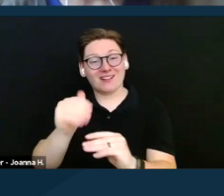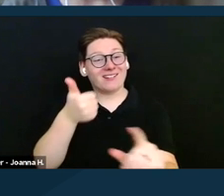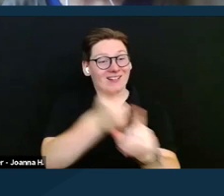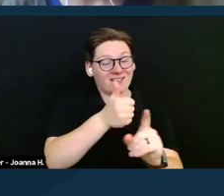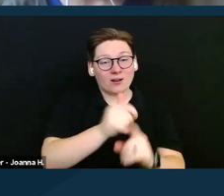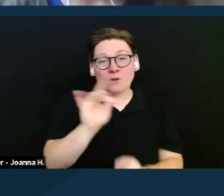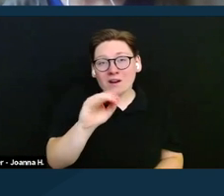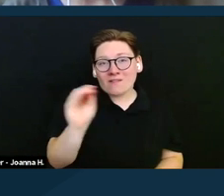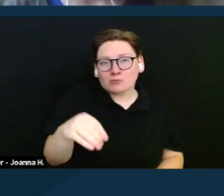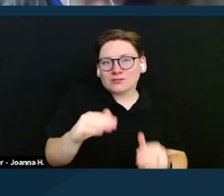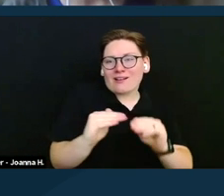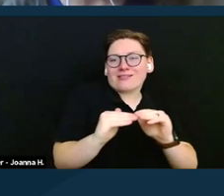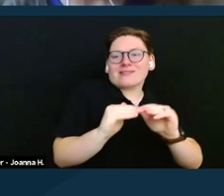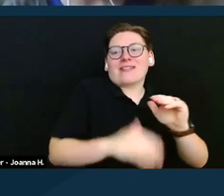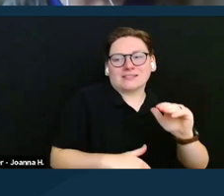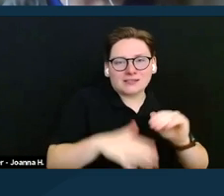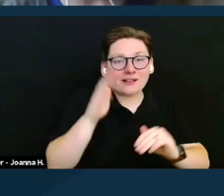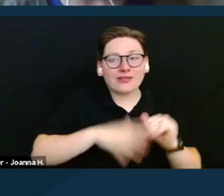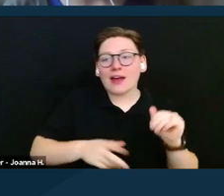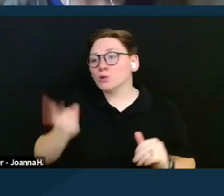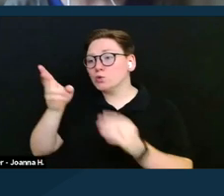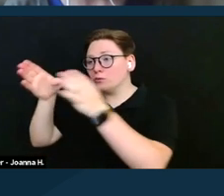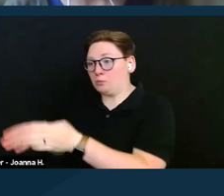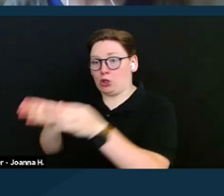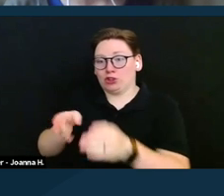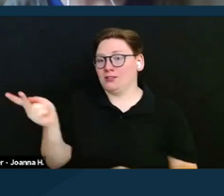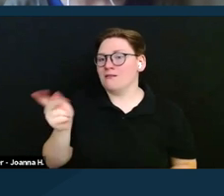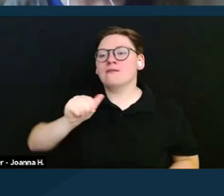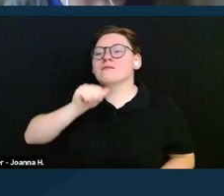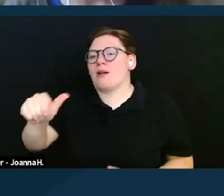than those amounts for two unmarried SSI beneficiaries.